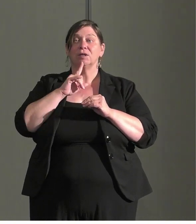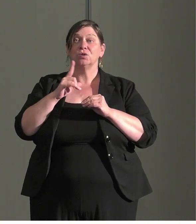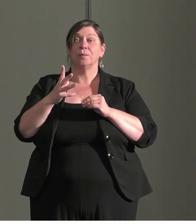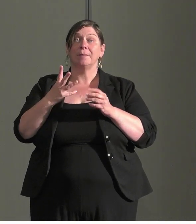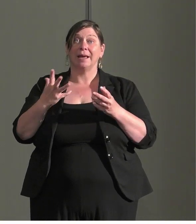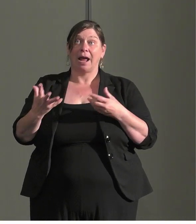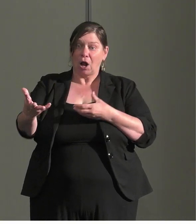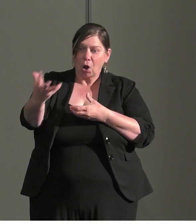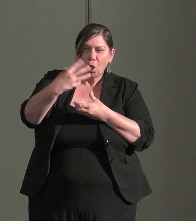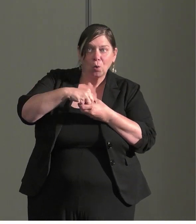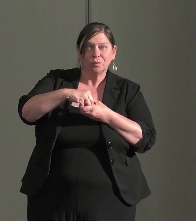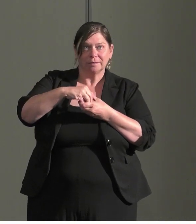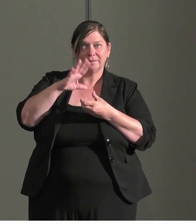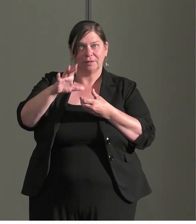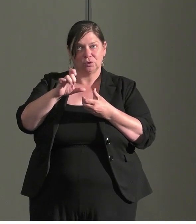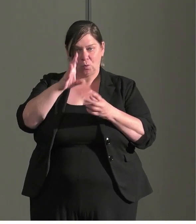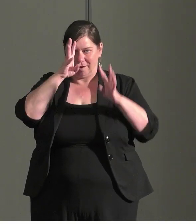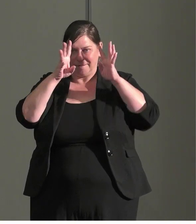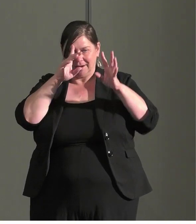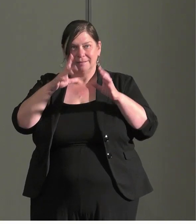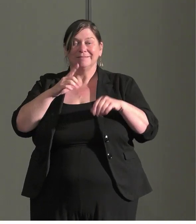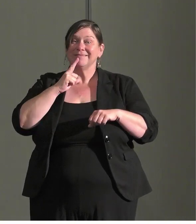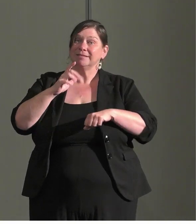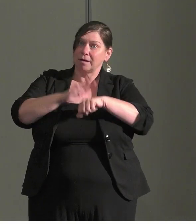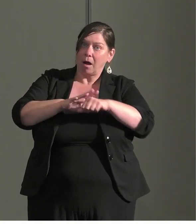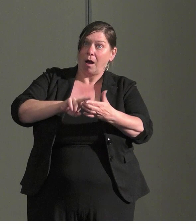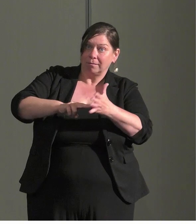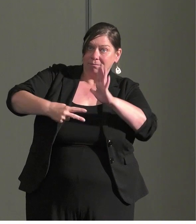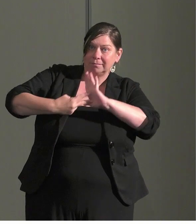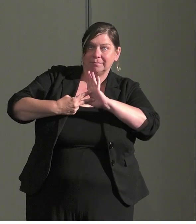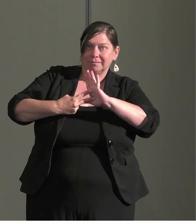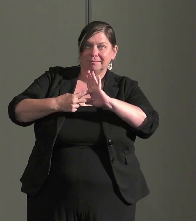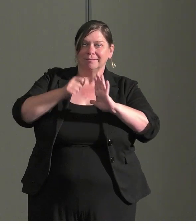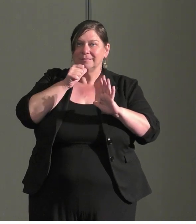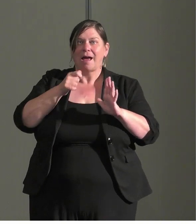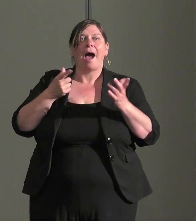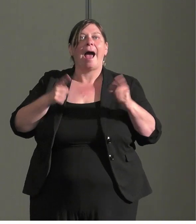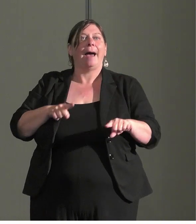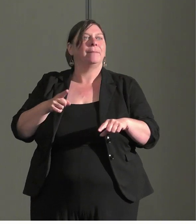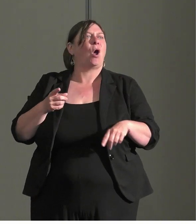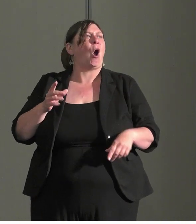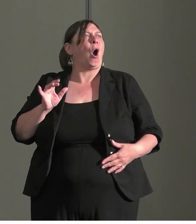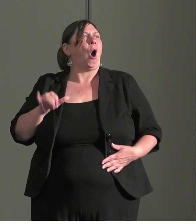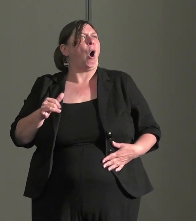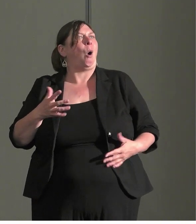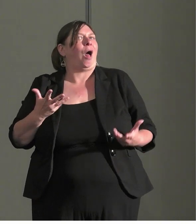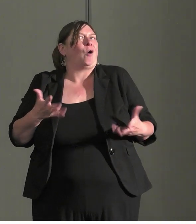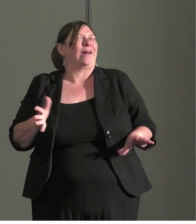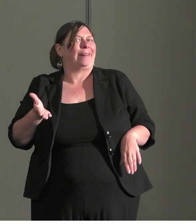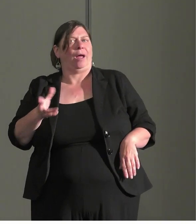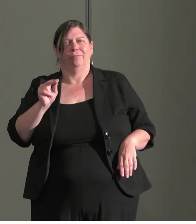is an intentional process it will not happen by accident. You do that you need to start